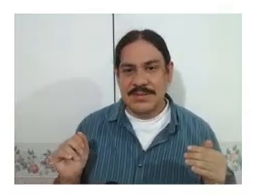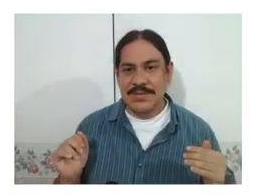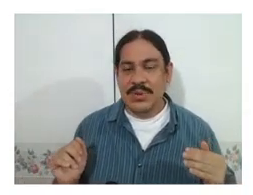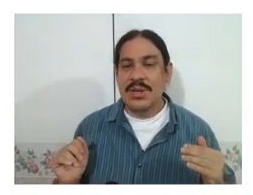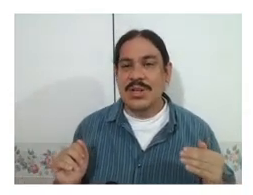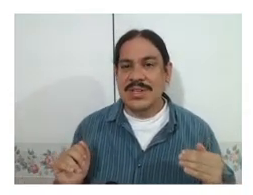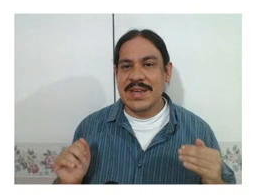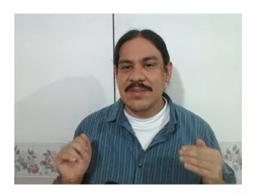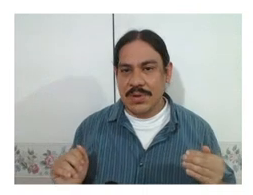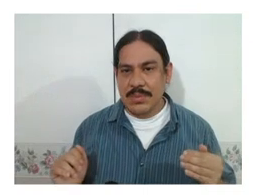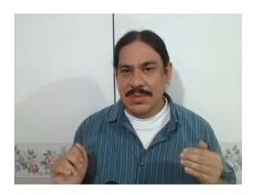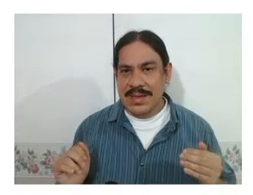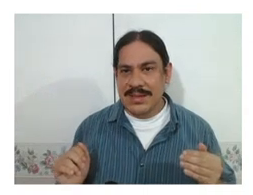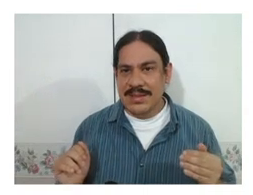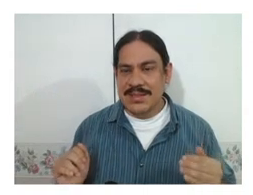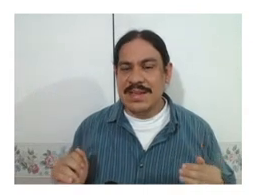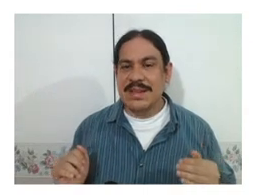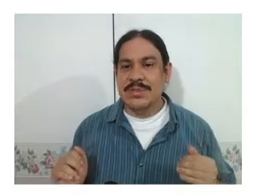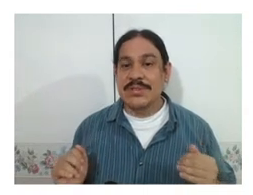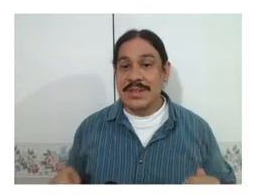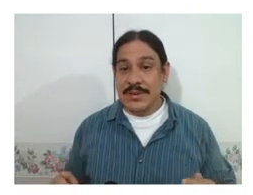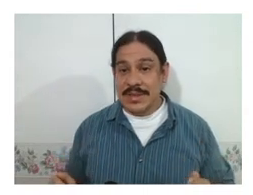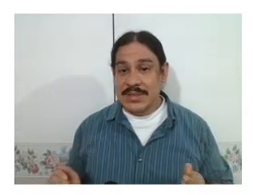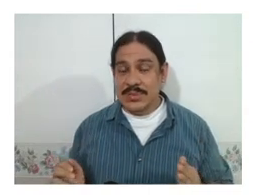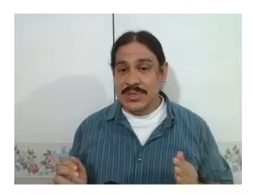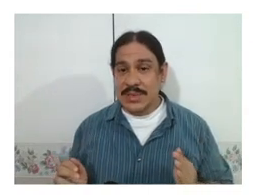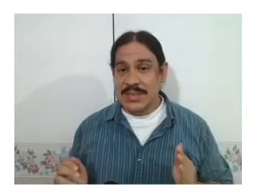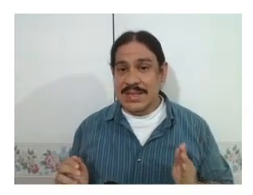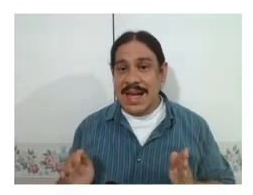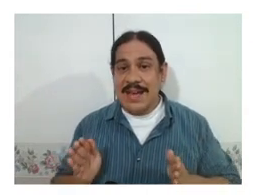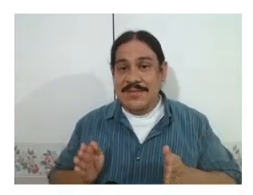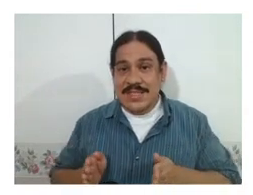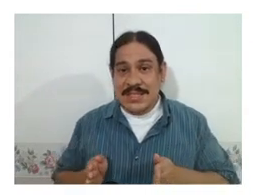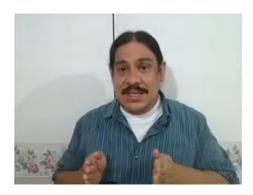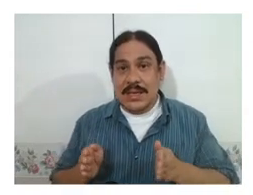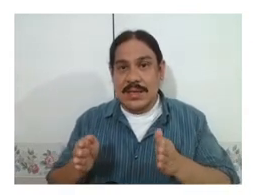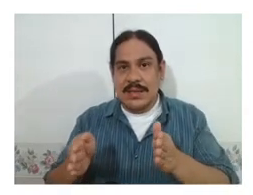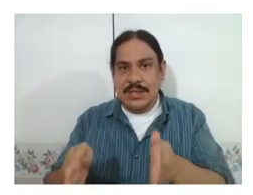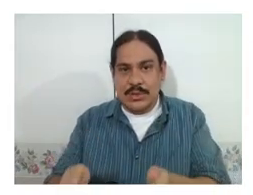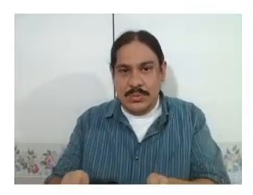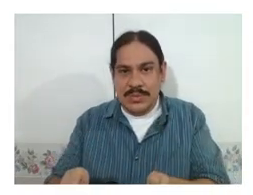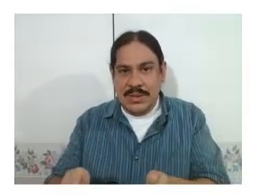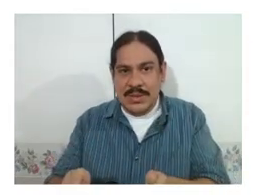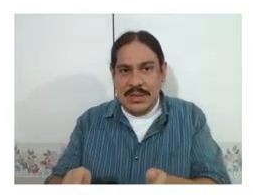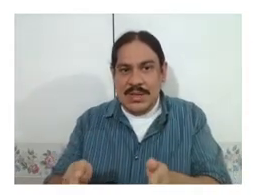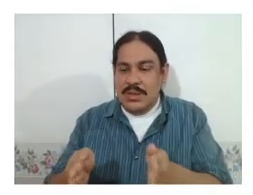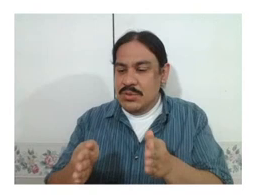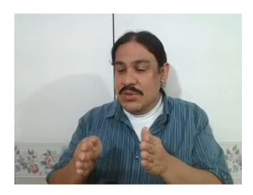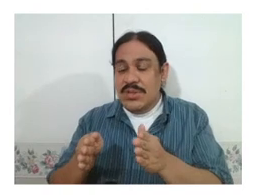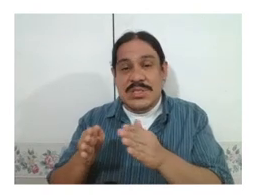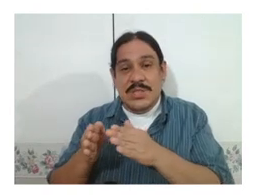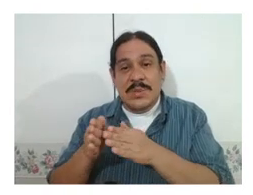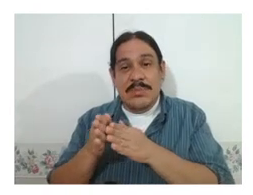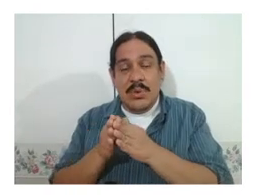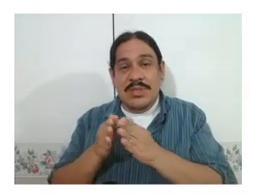fully conjugated verb in the sign language of the Netherlands which means 'i visit